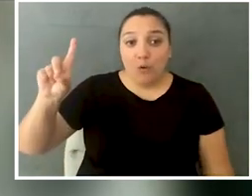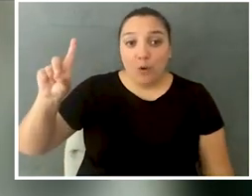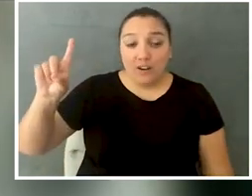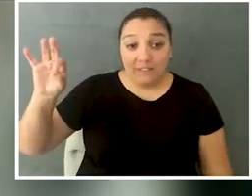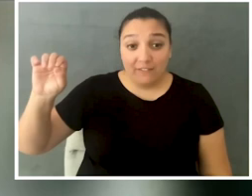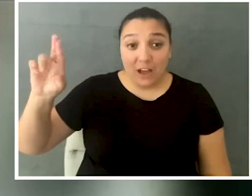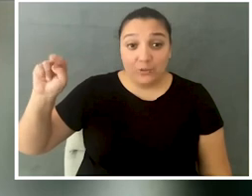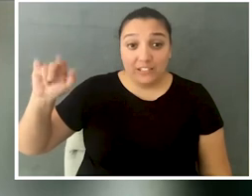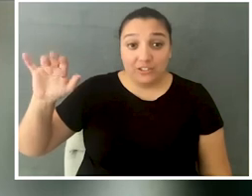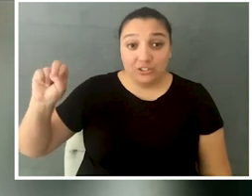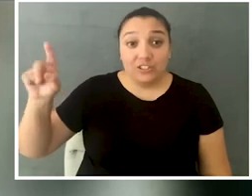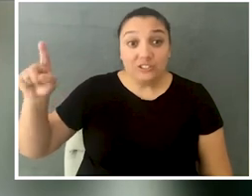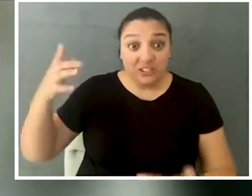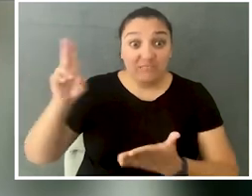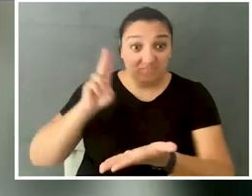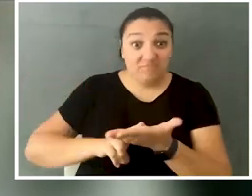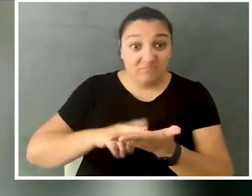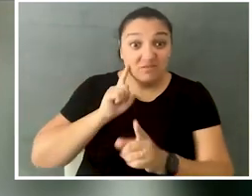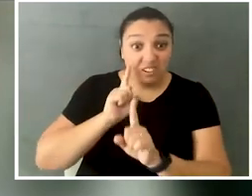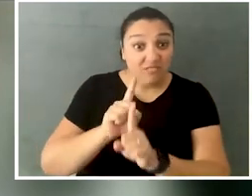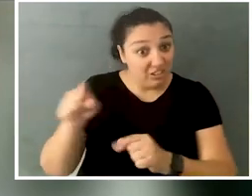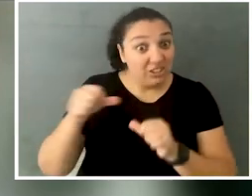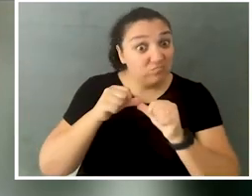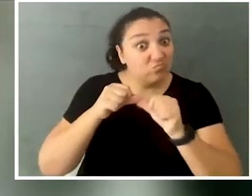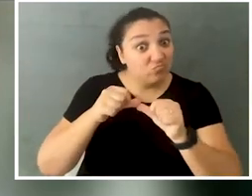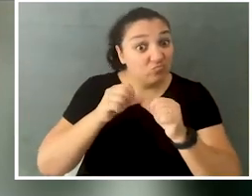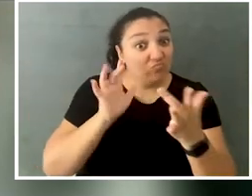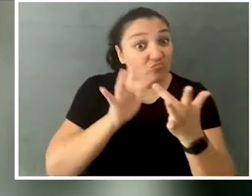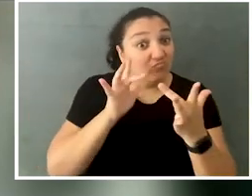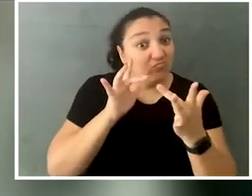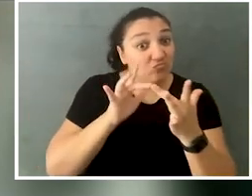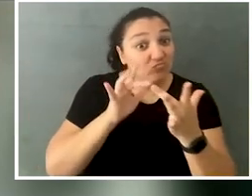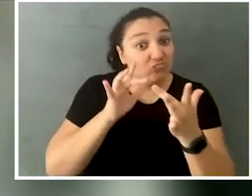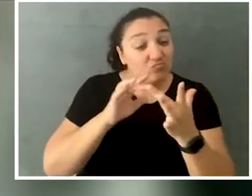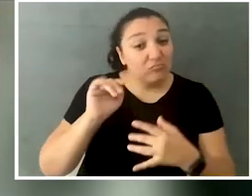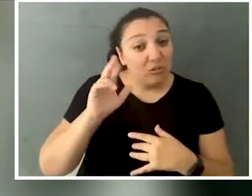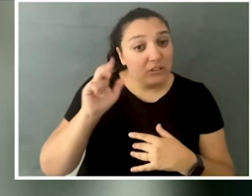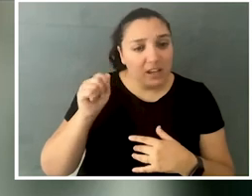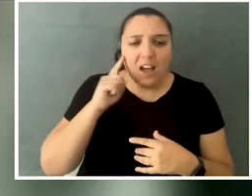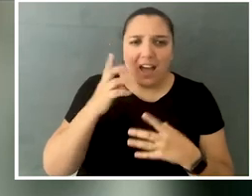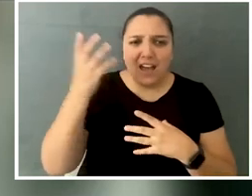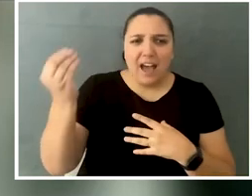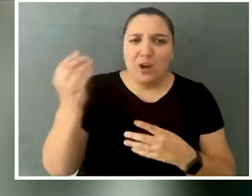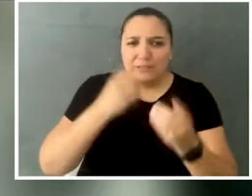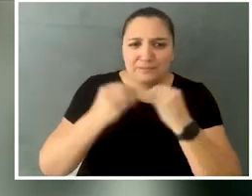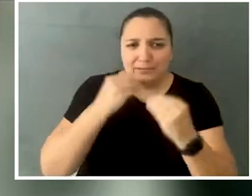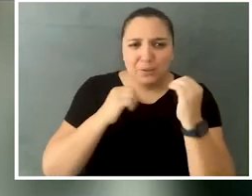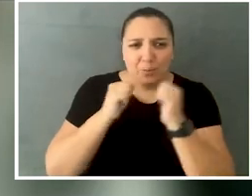and she signed up to be an official mentor for this program, and she kept up with Maria too. Like, I went out to dinner and drinks with